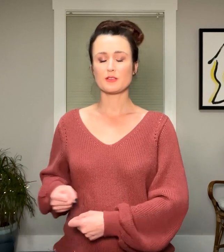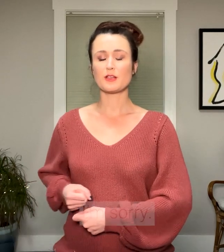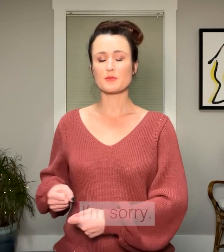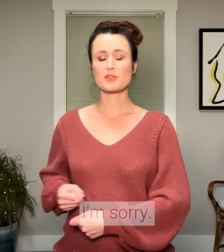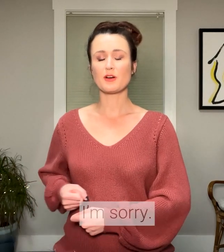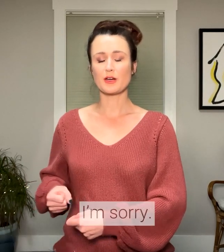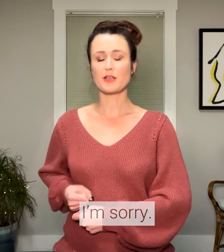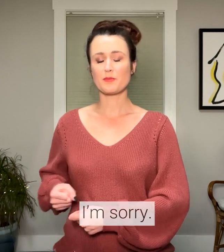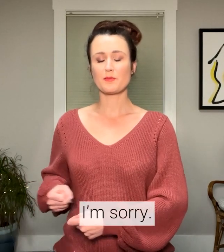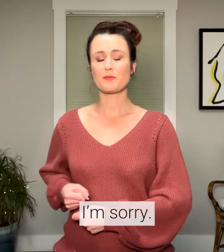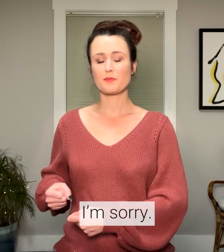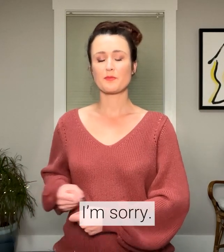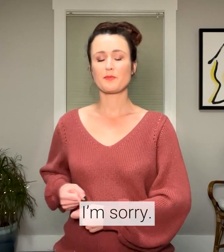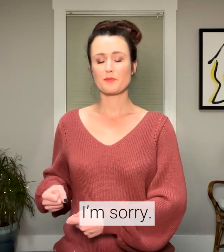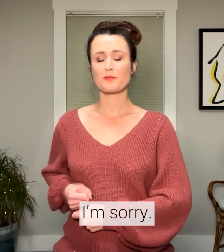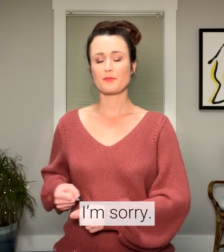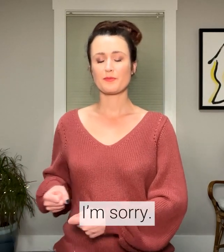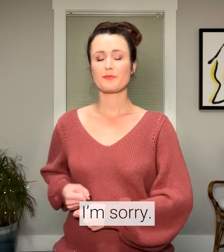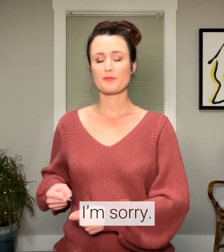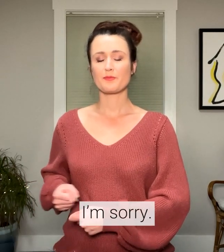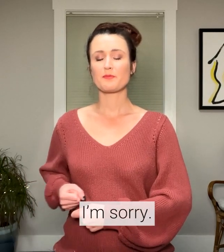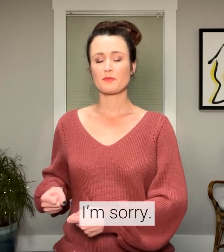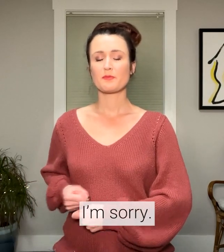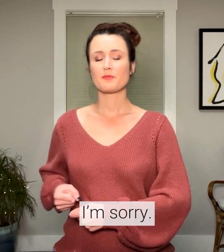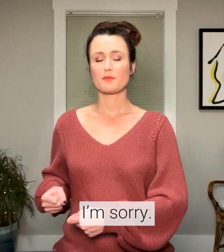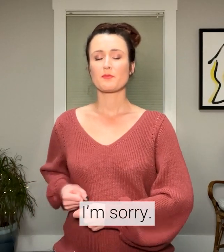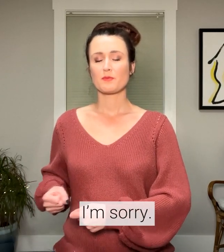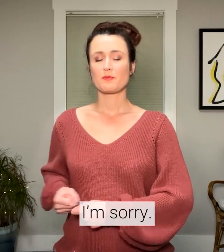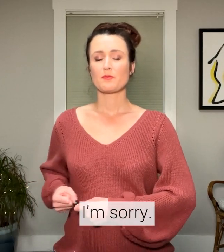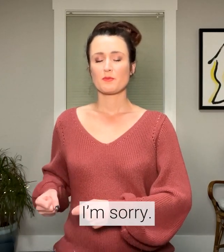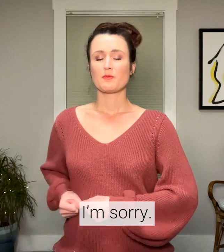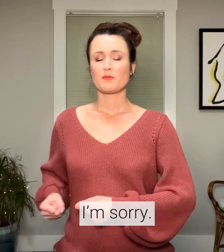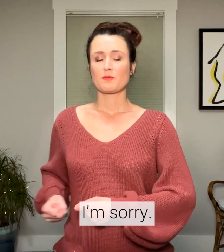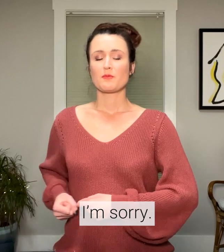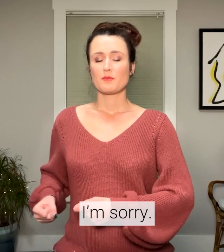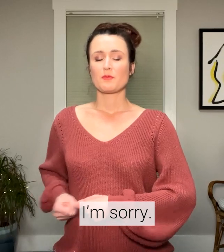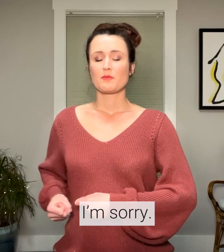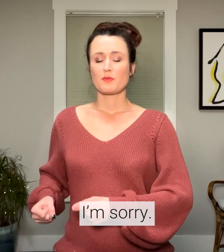I'm sorry.